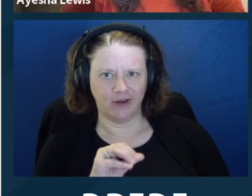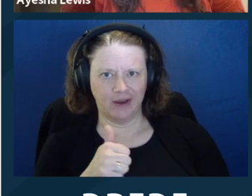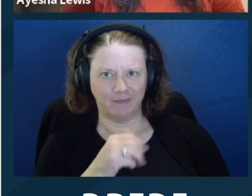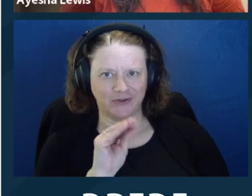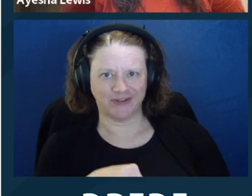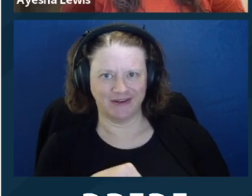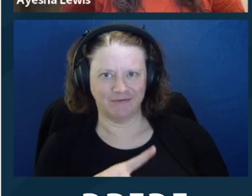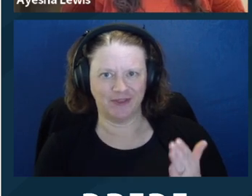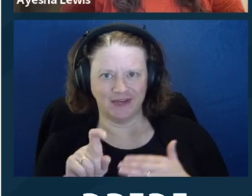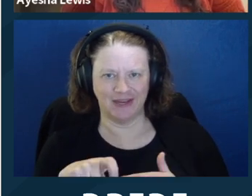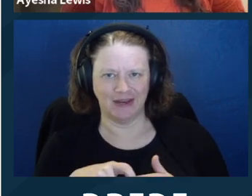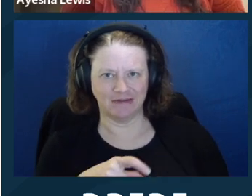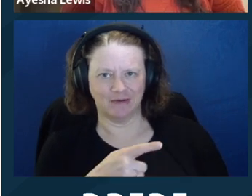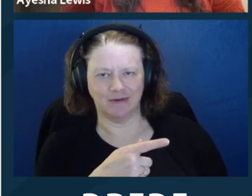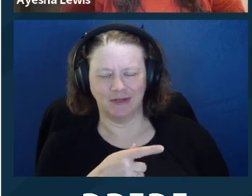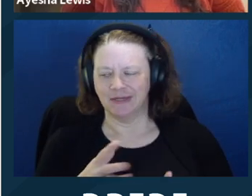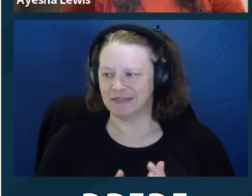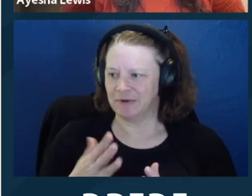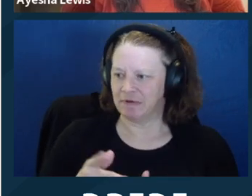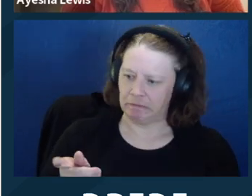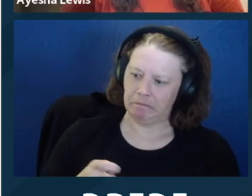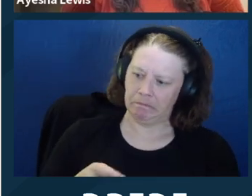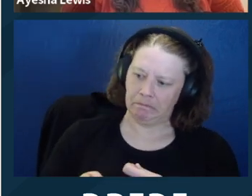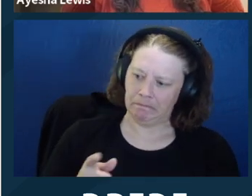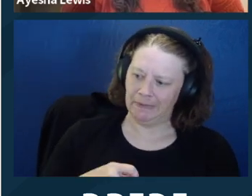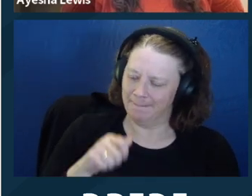And then maybe the next time we spoke, they would tell me another 10 percent of what the